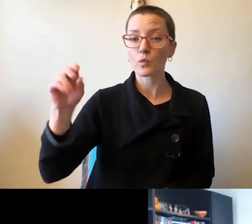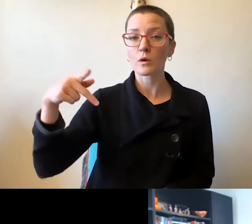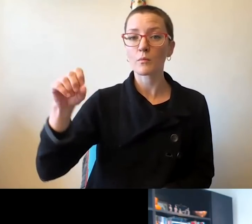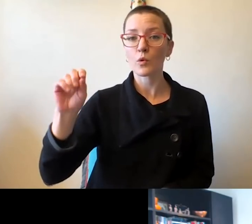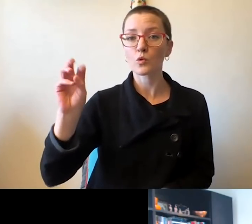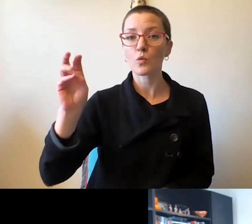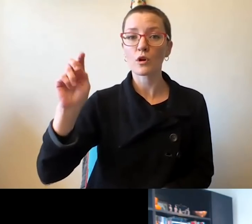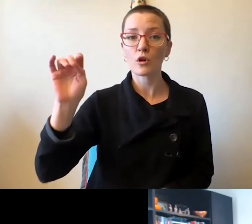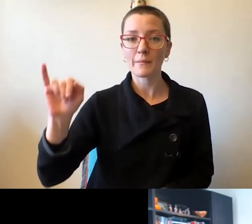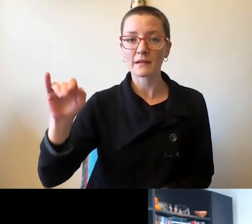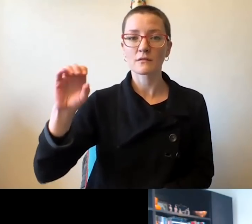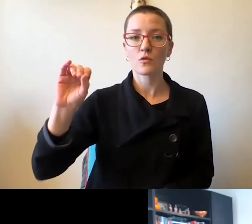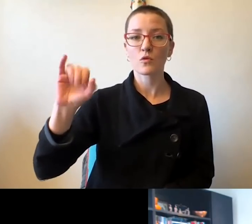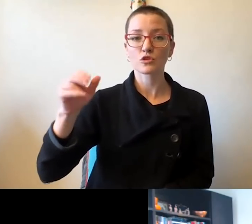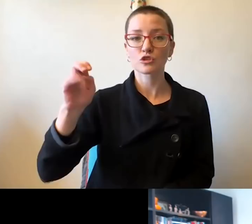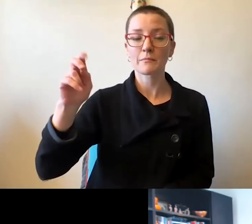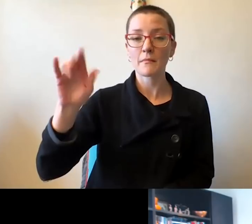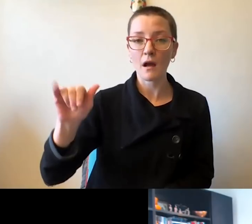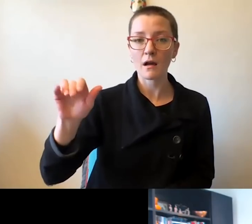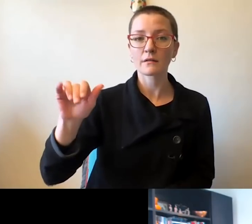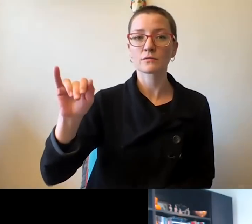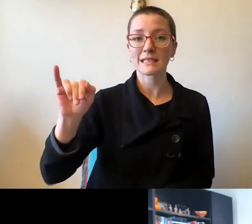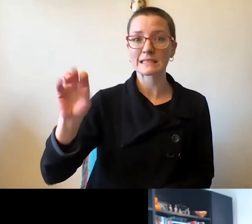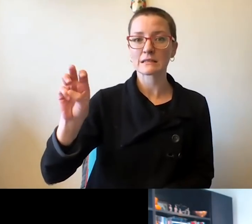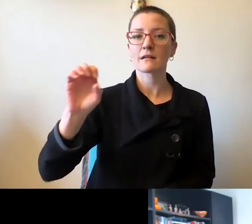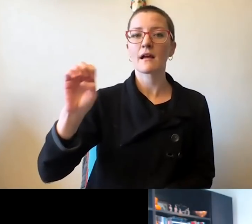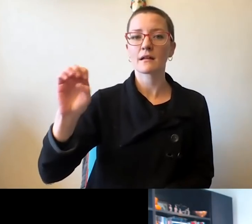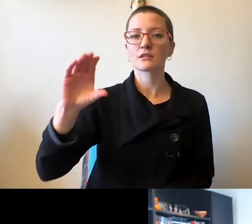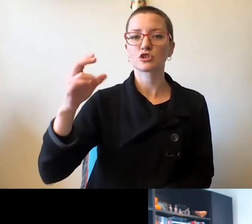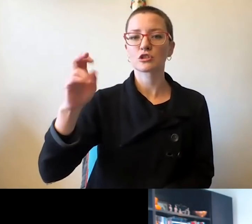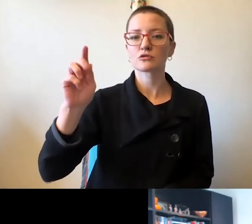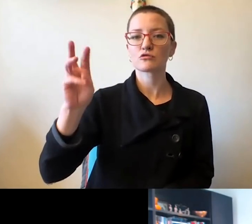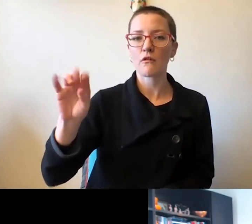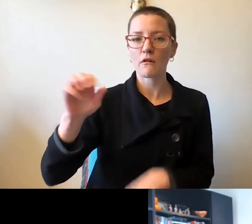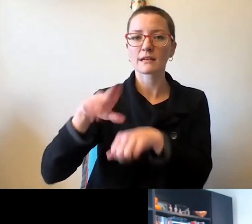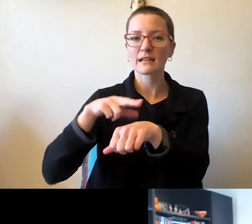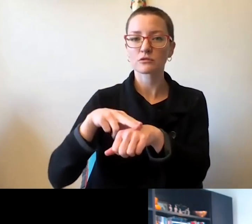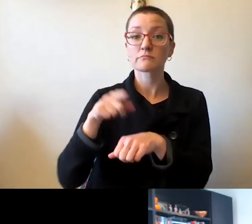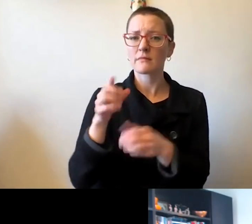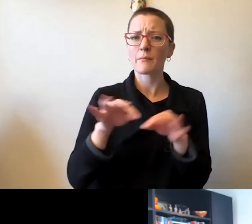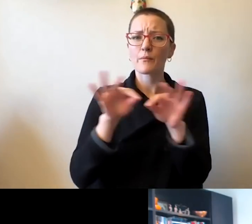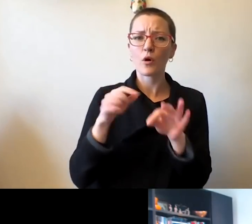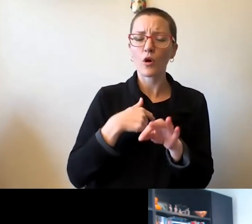It is necessary to acknowledge these tribal nations and for us to work with them as we move forward as an institution.